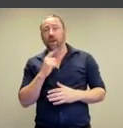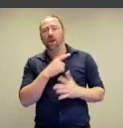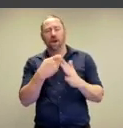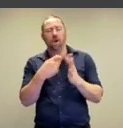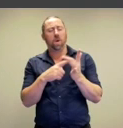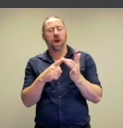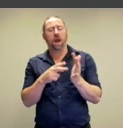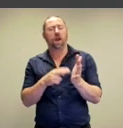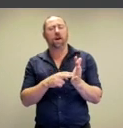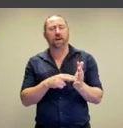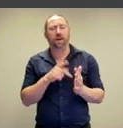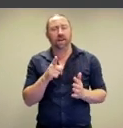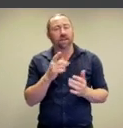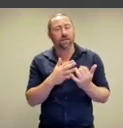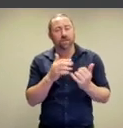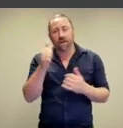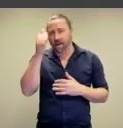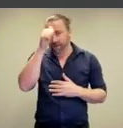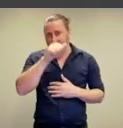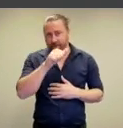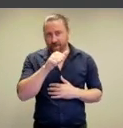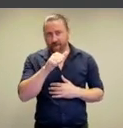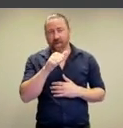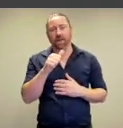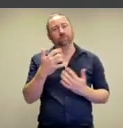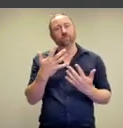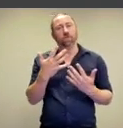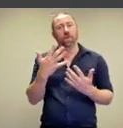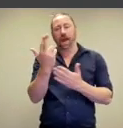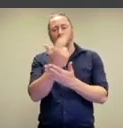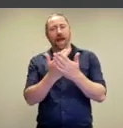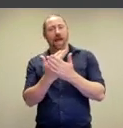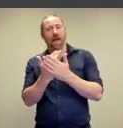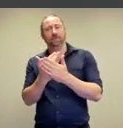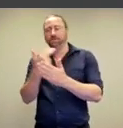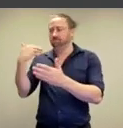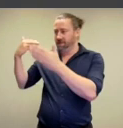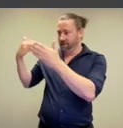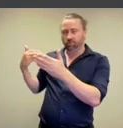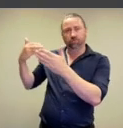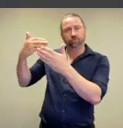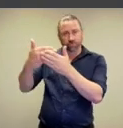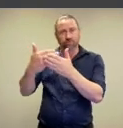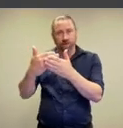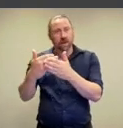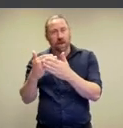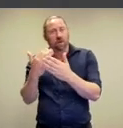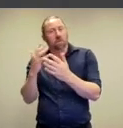So, in this work Klein is cleverly combining